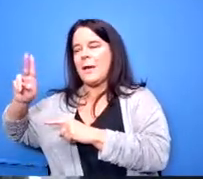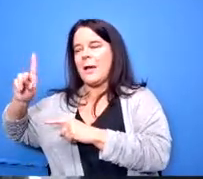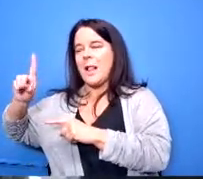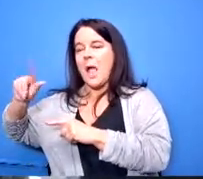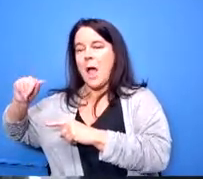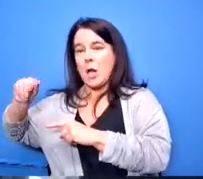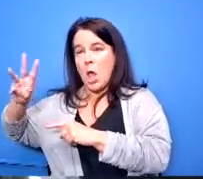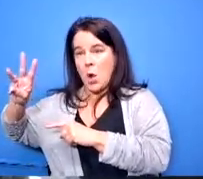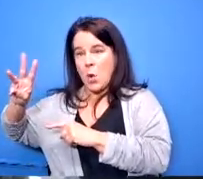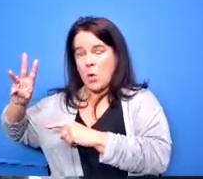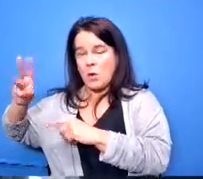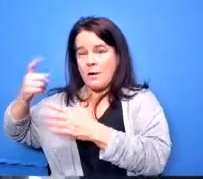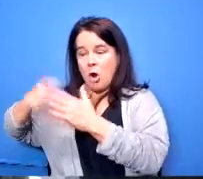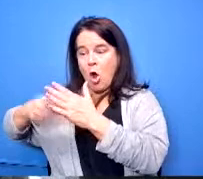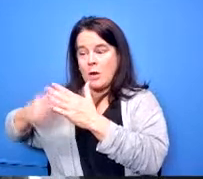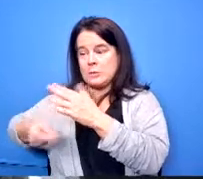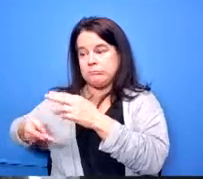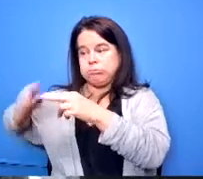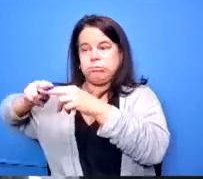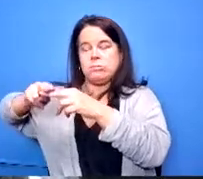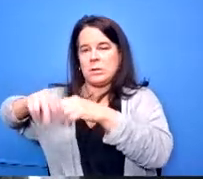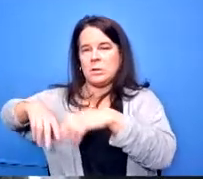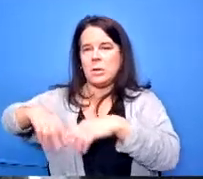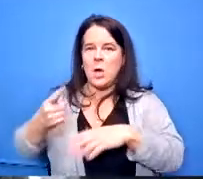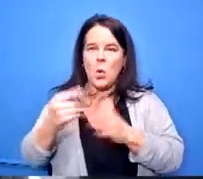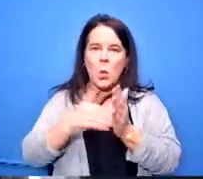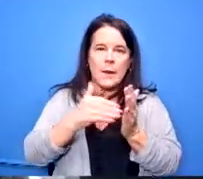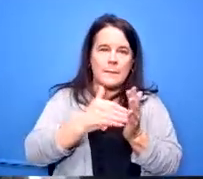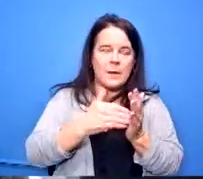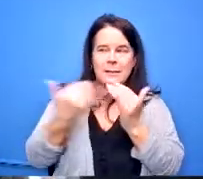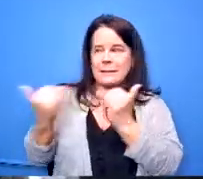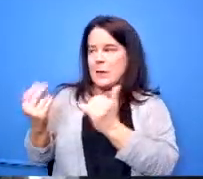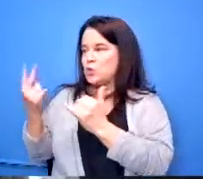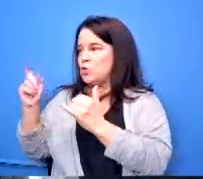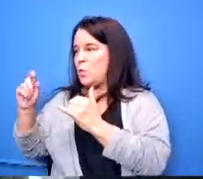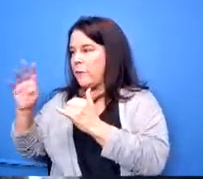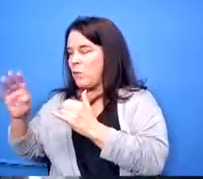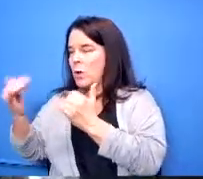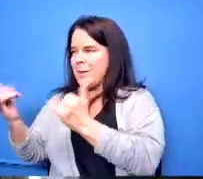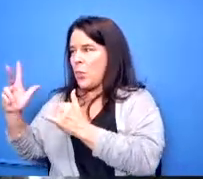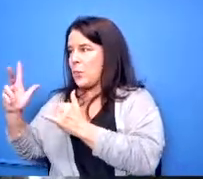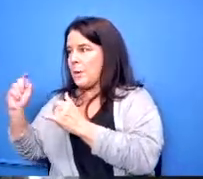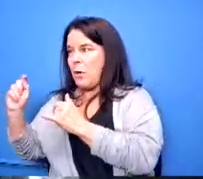from one million here now then it's 2.4 now it's three point this so that's one of the reasons we